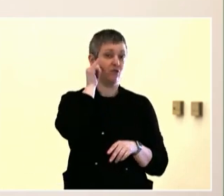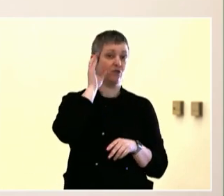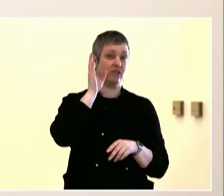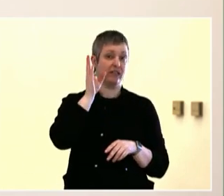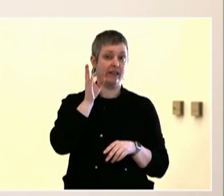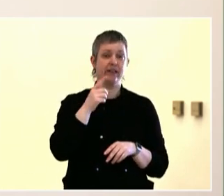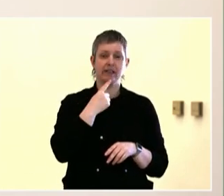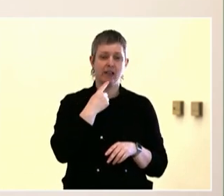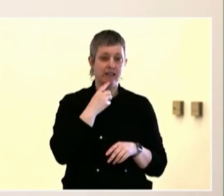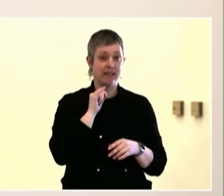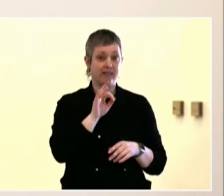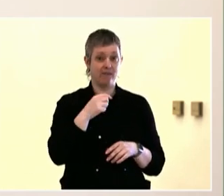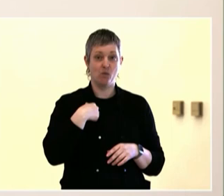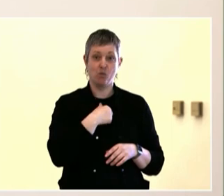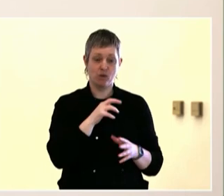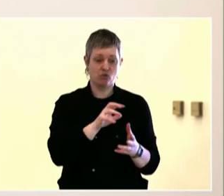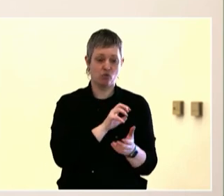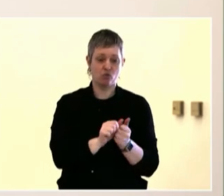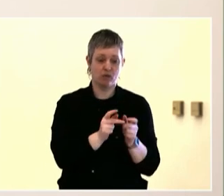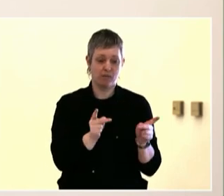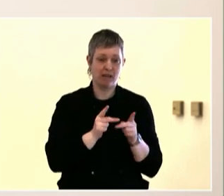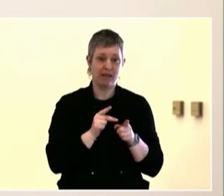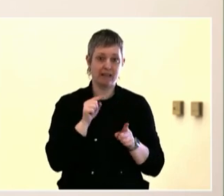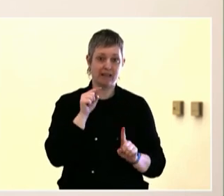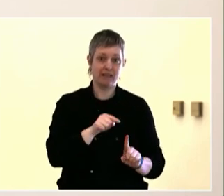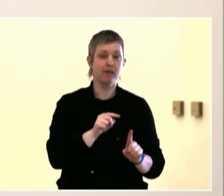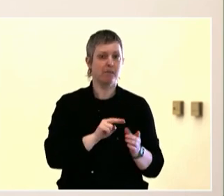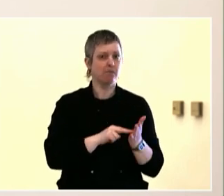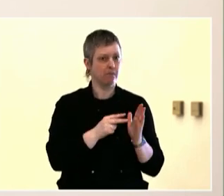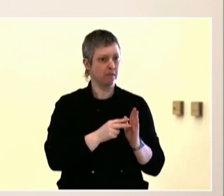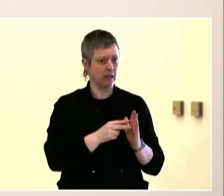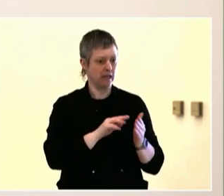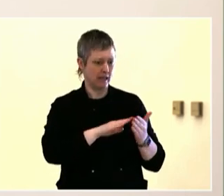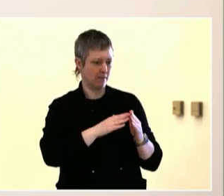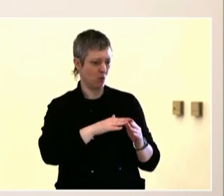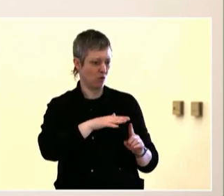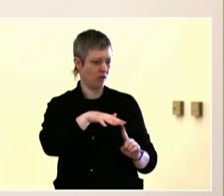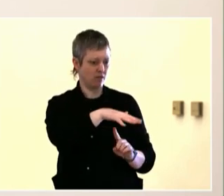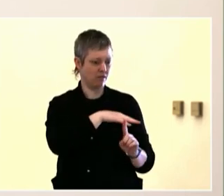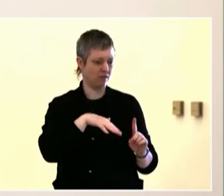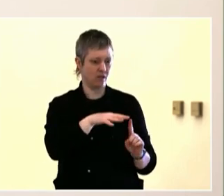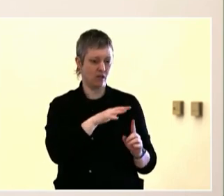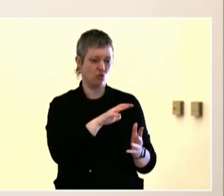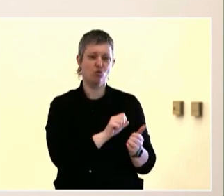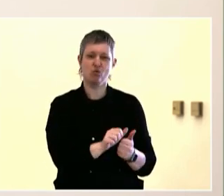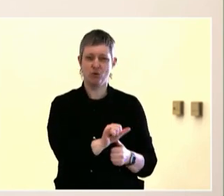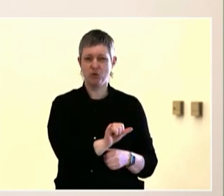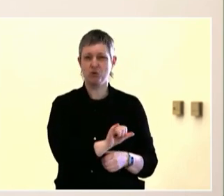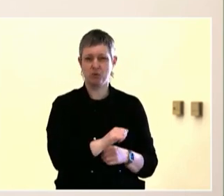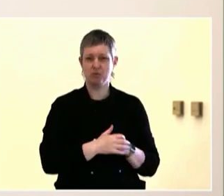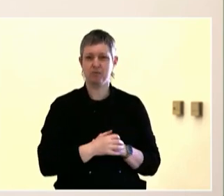I learned so much in the past two days, and to be honest, I'm